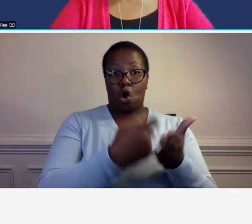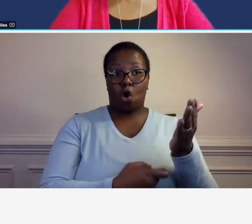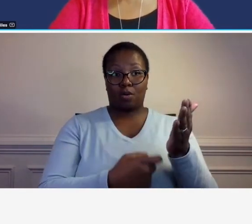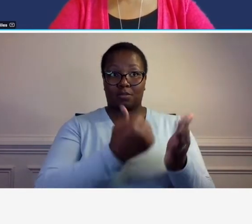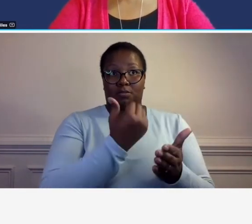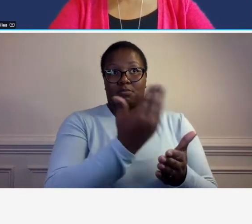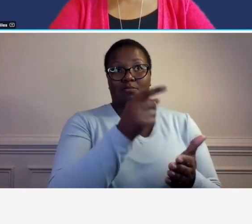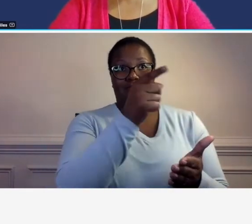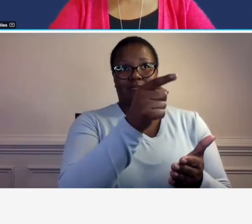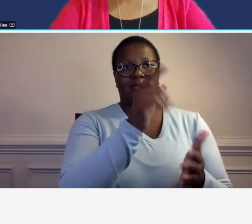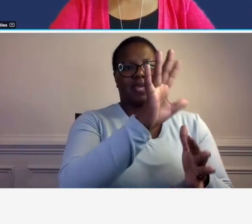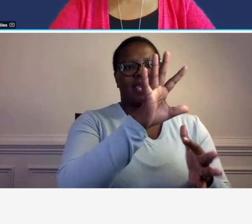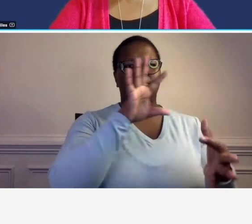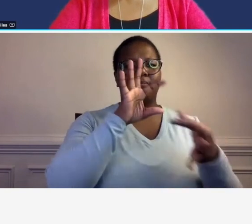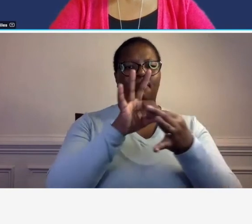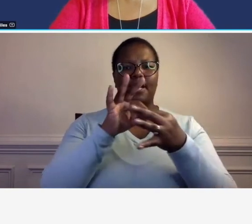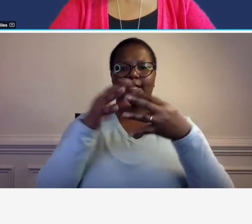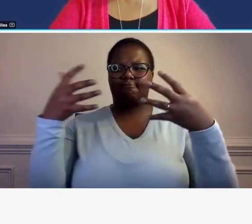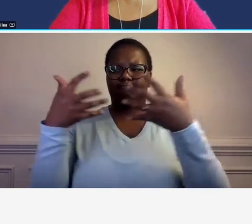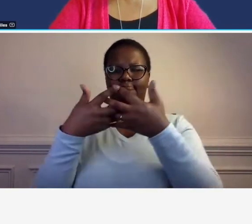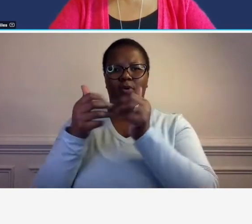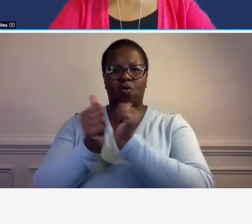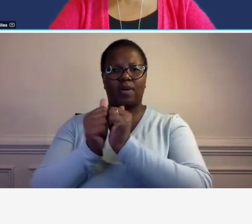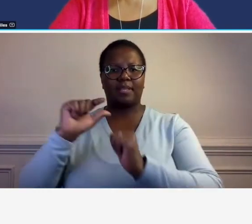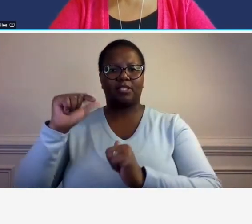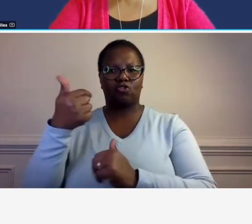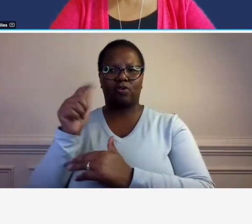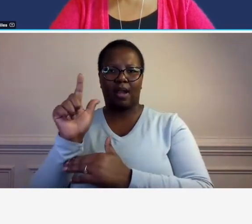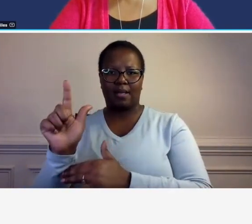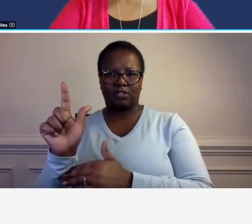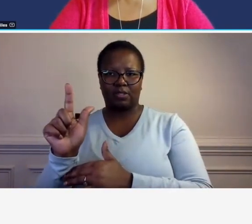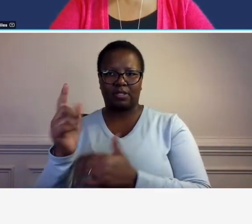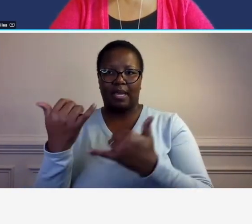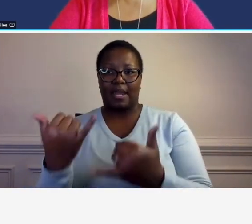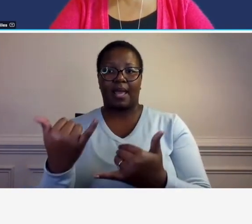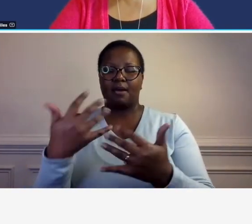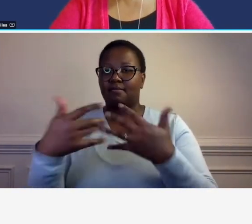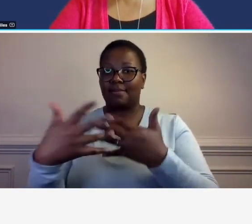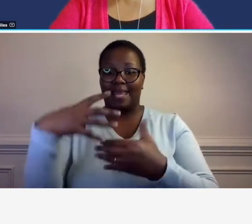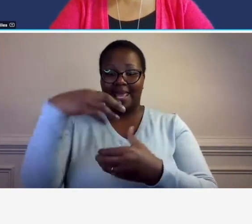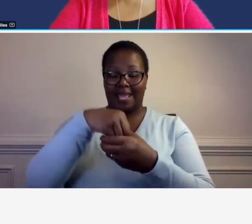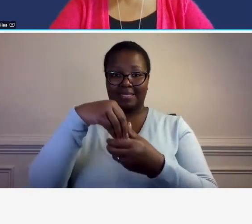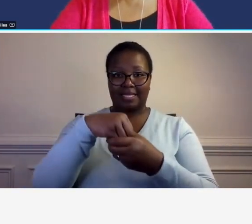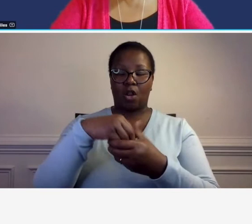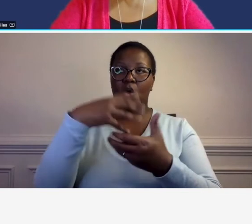okay if if subject to an internal or an external audit your billing detail should be able to be